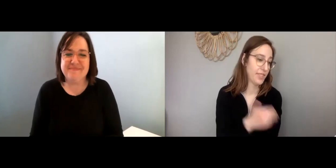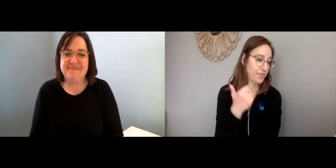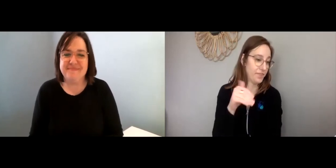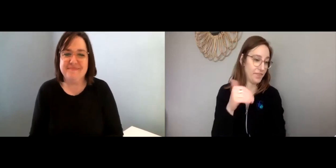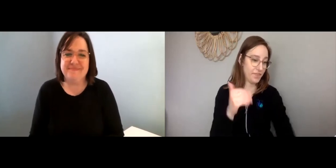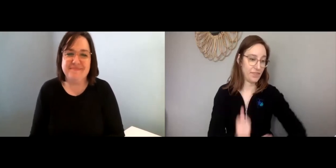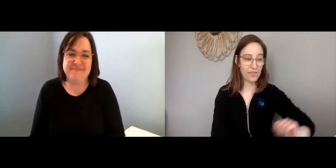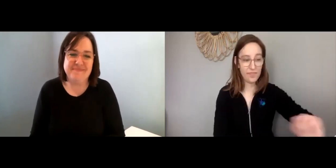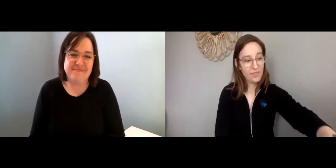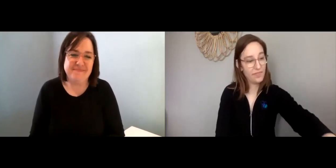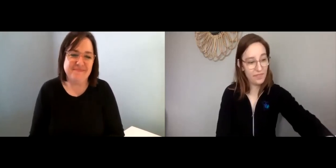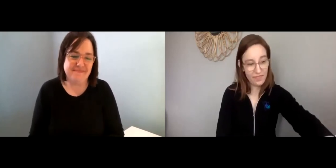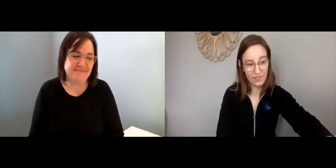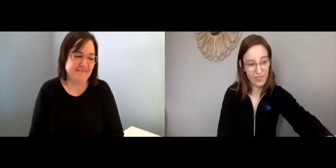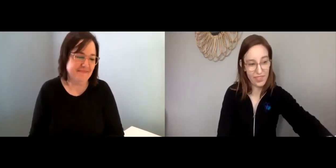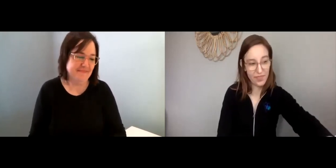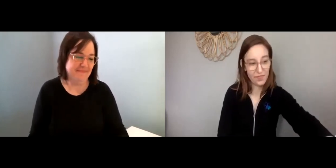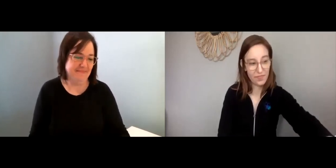Maggie: Yeah. Wow.